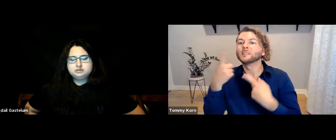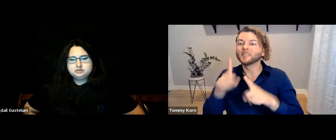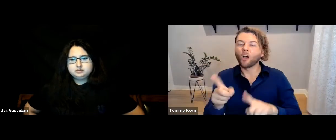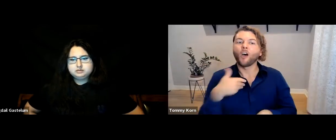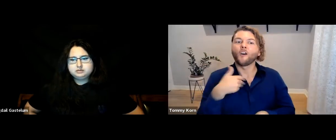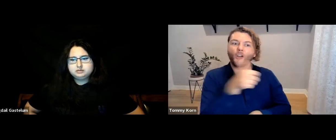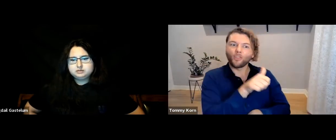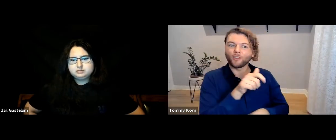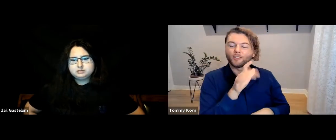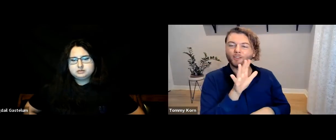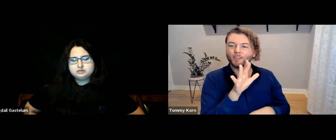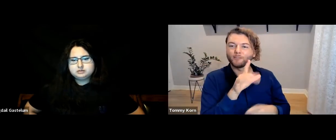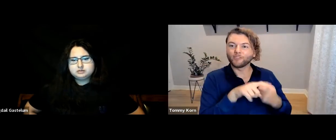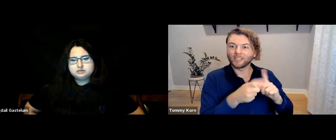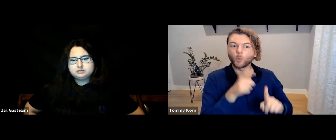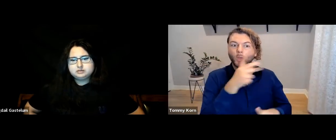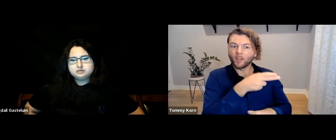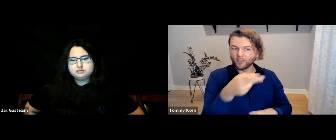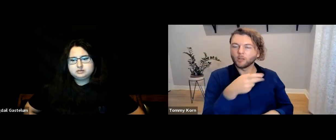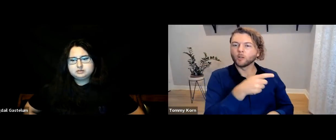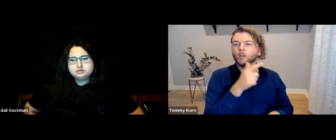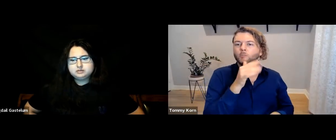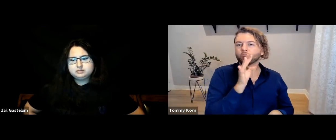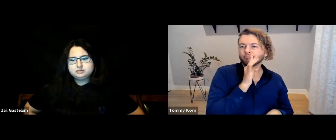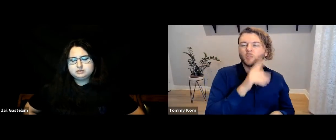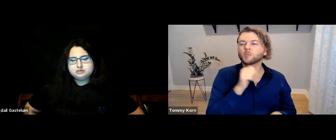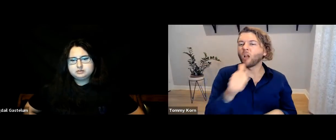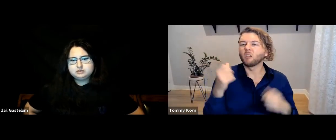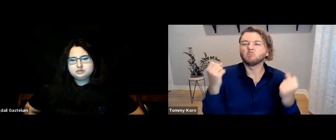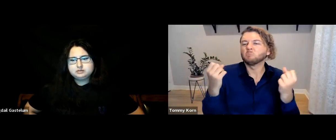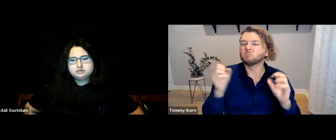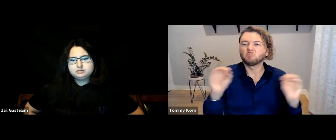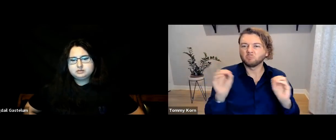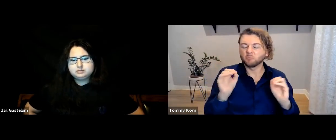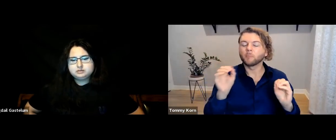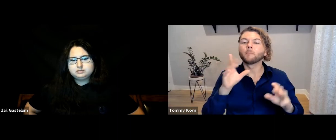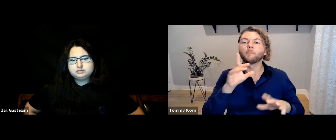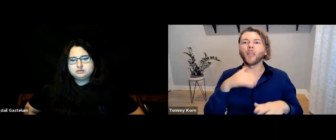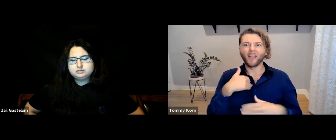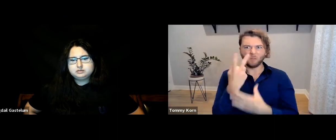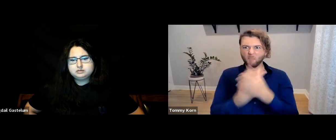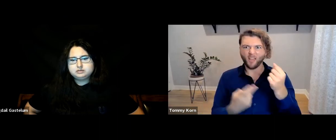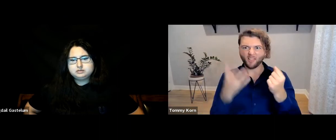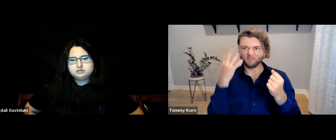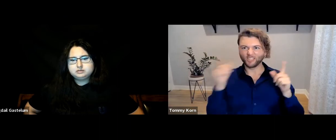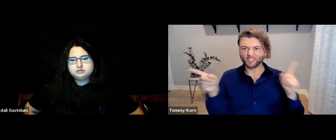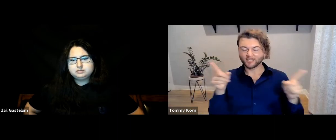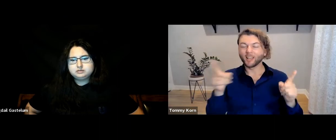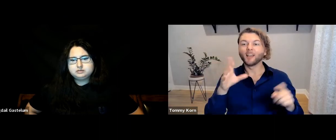I also have other HoH friends who speak but don’t sign. So, there are those two different experiences.